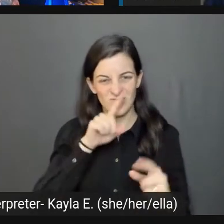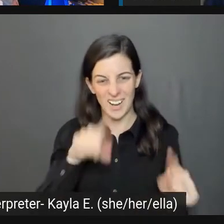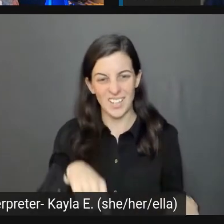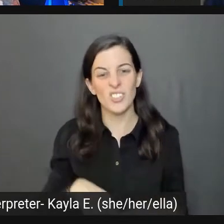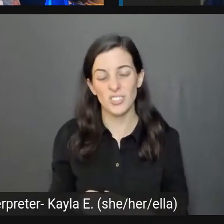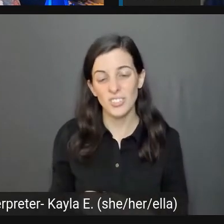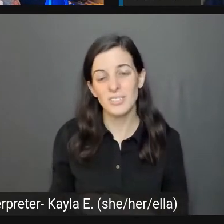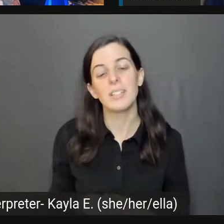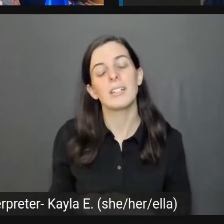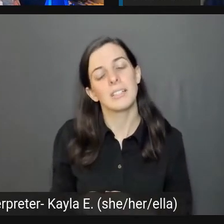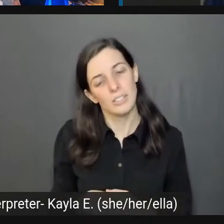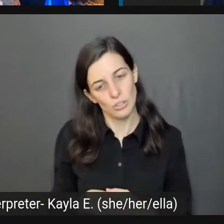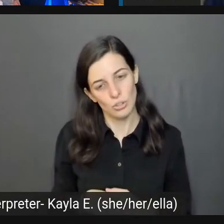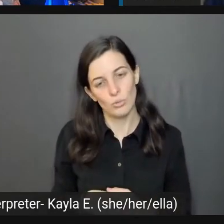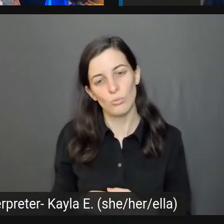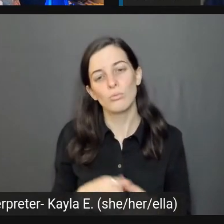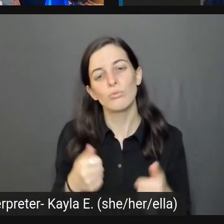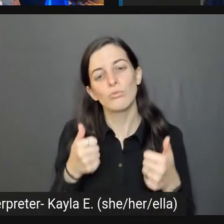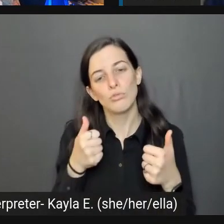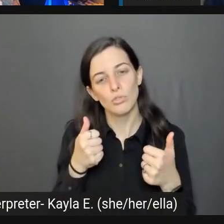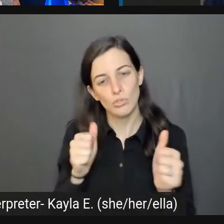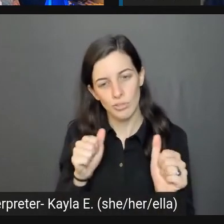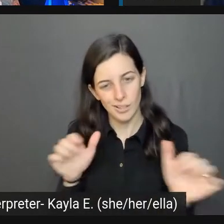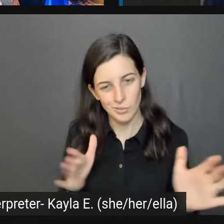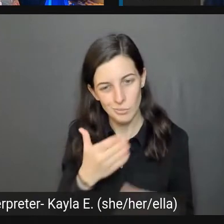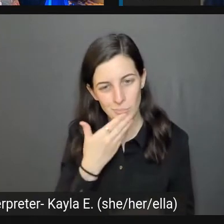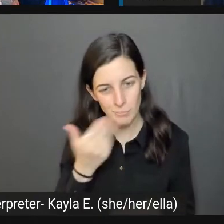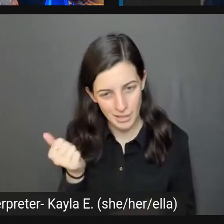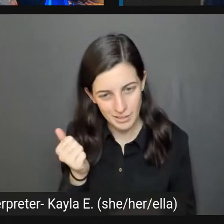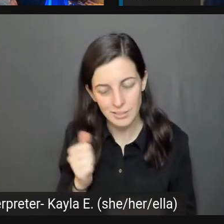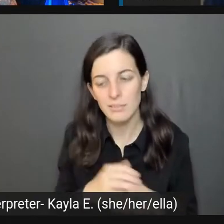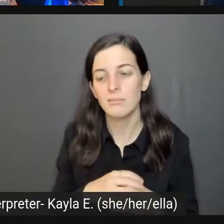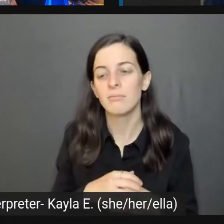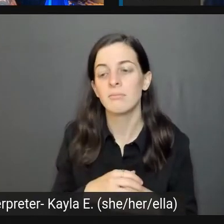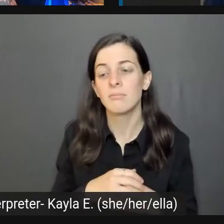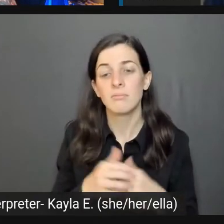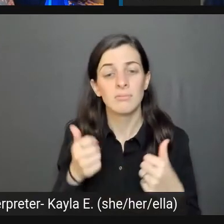Just try to do your best, try to be kind to everyone. Be a good human, like that.